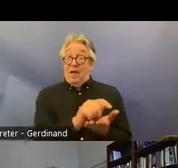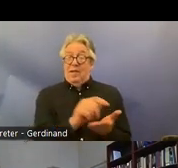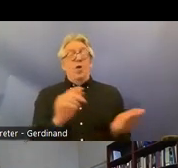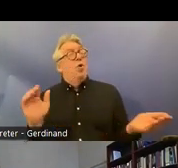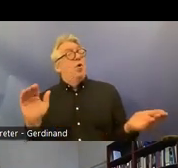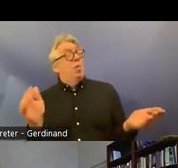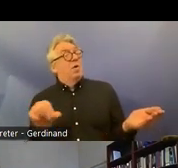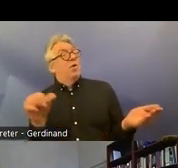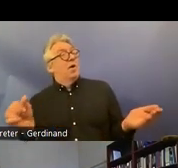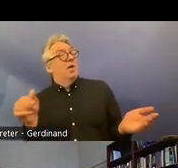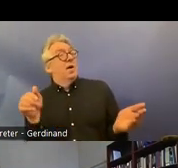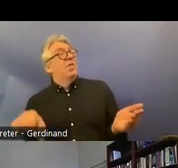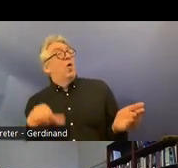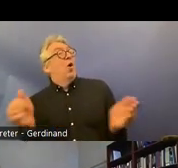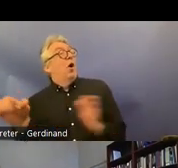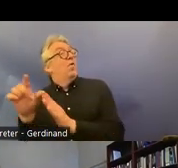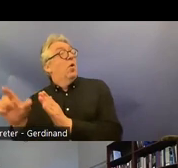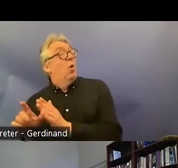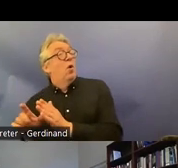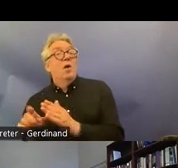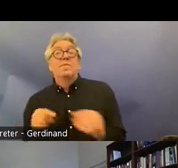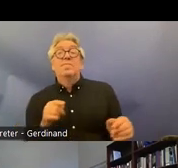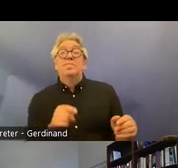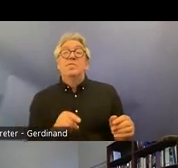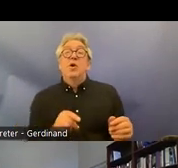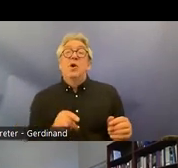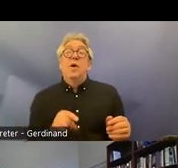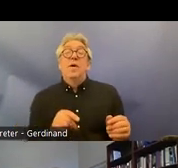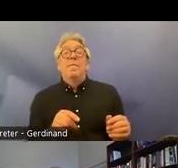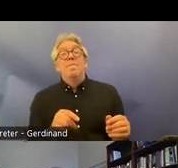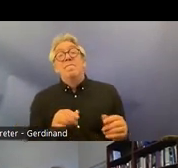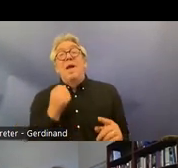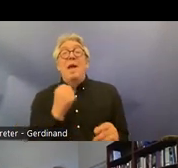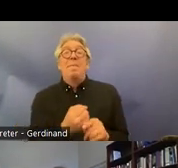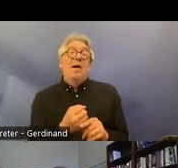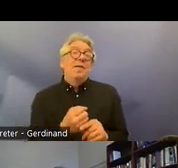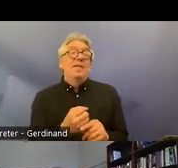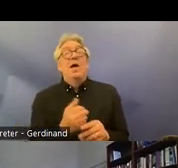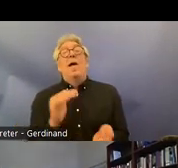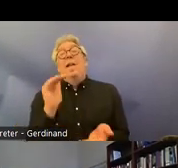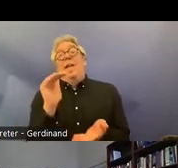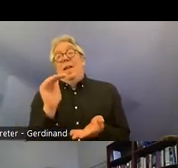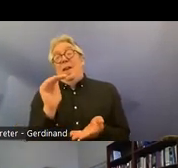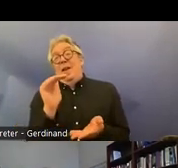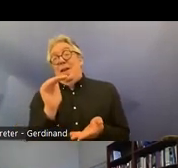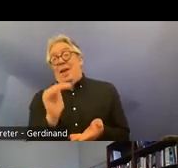incorporation into another Act is not as significant as one would perhaps